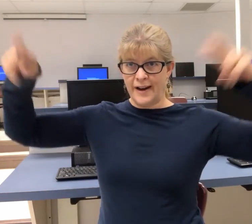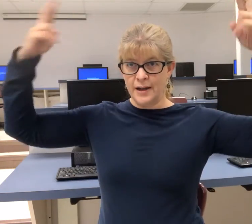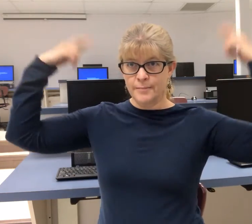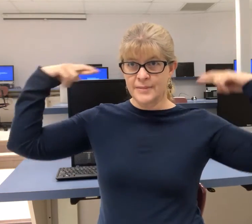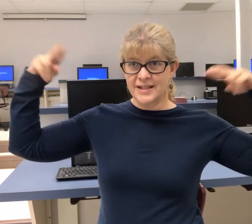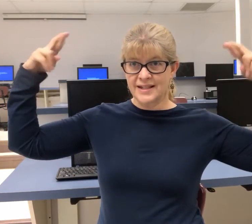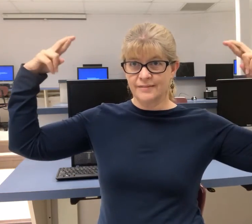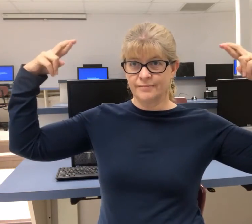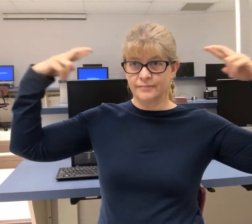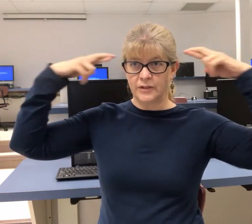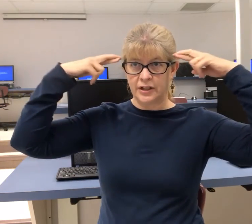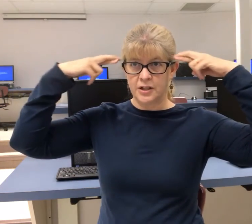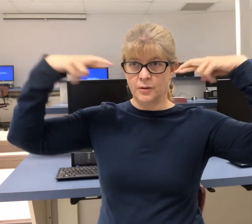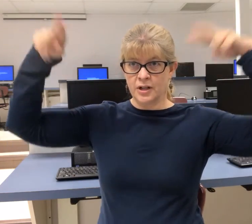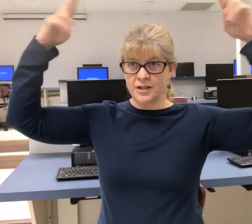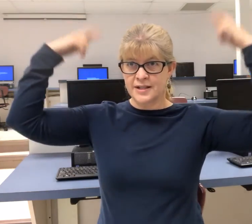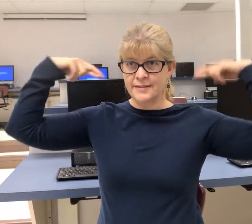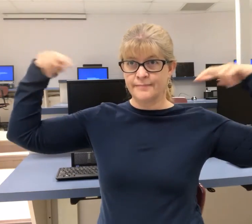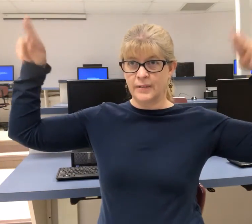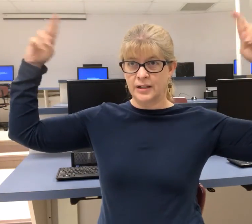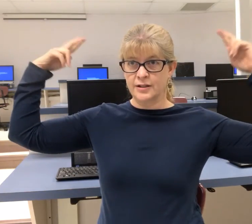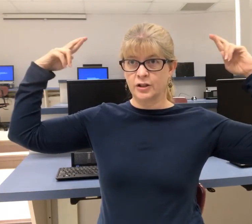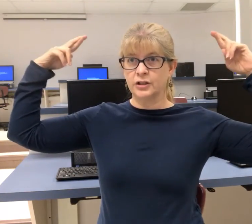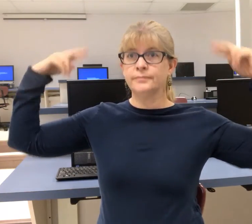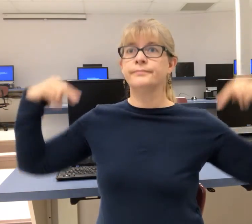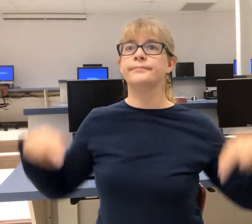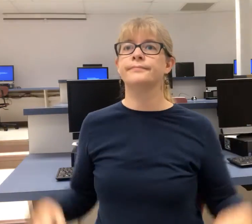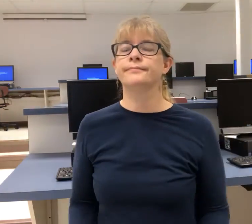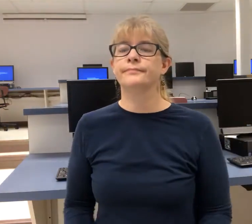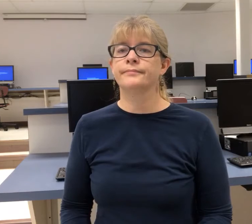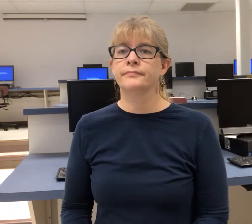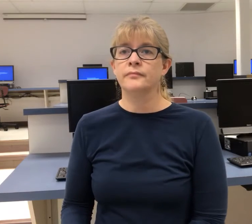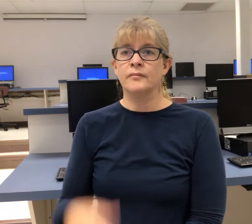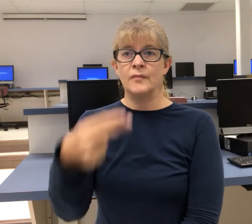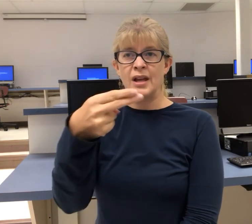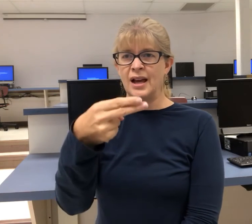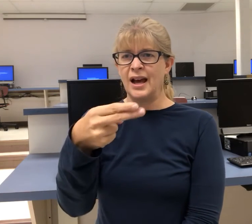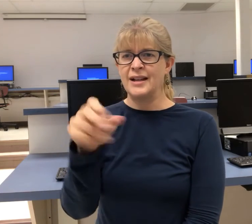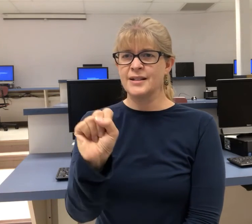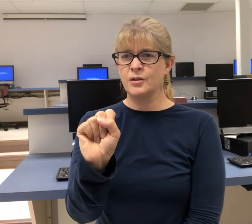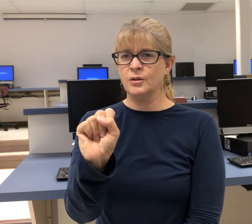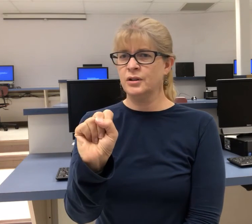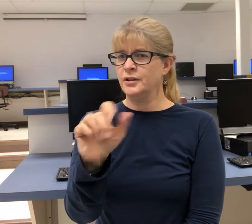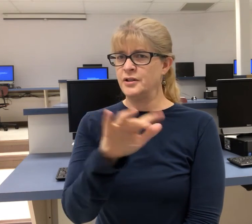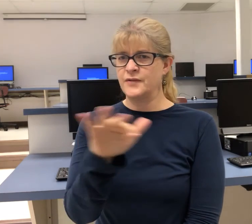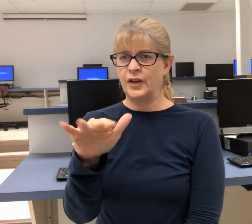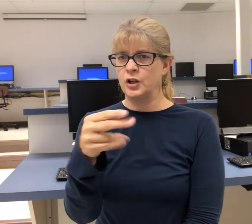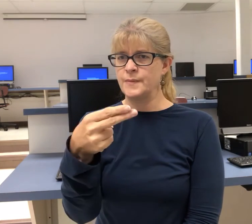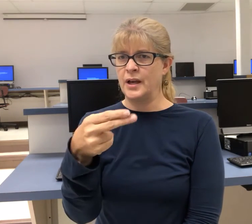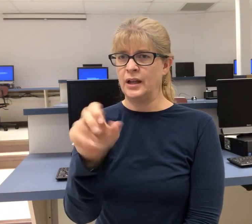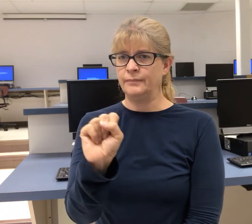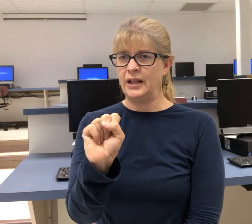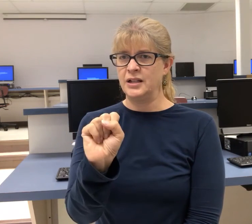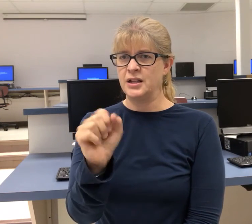Rams two "R"s, circle high school - you just fingerspell: HS